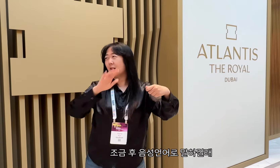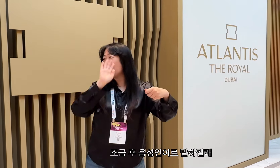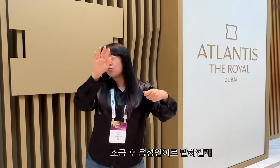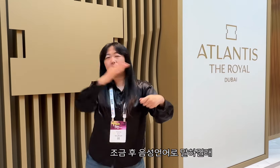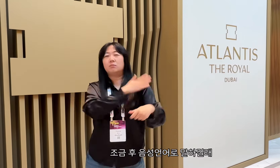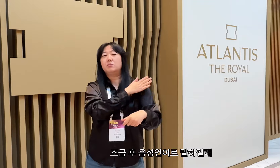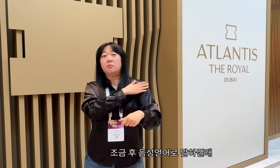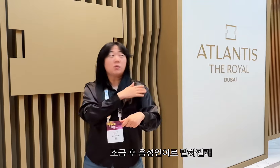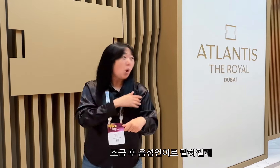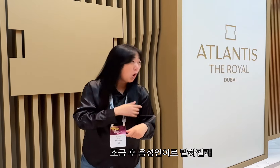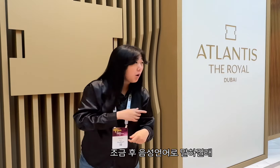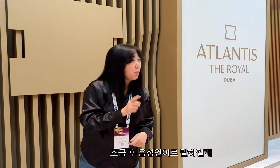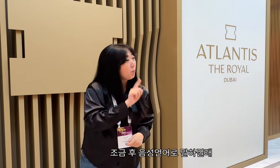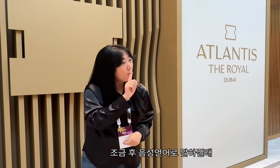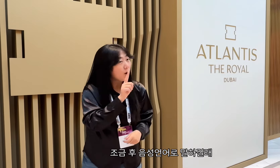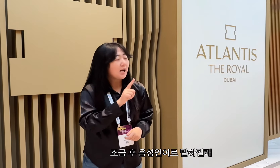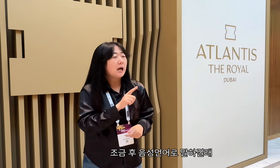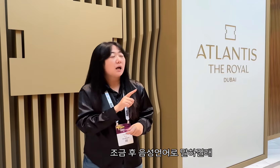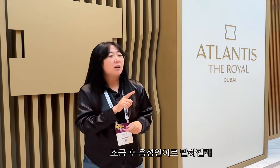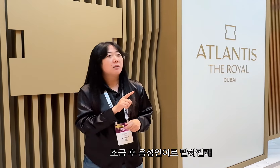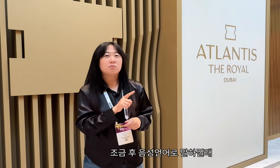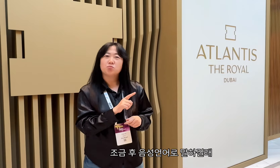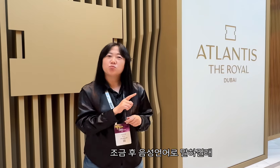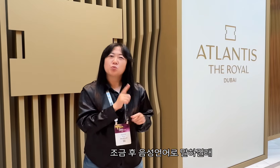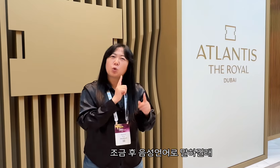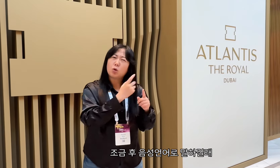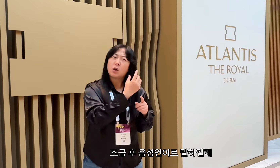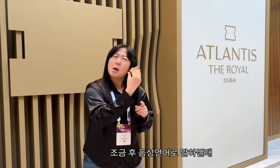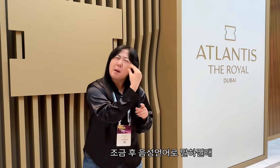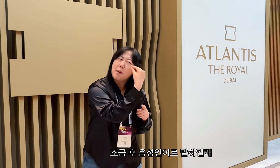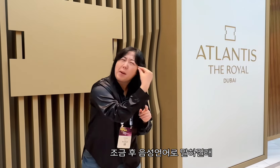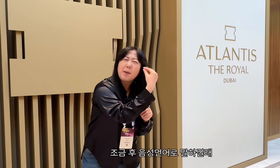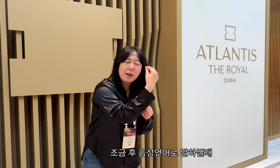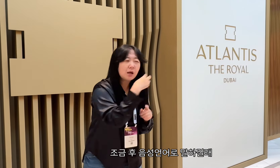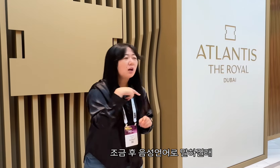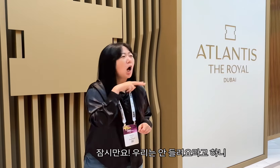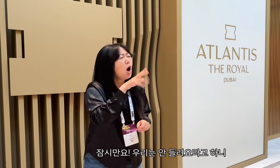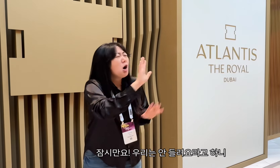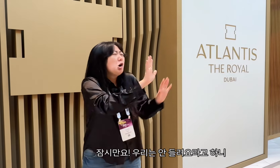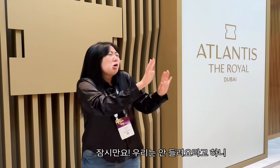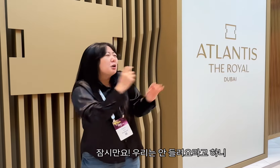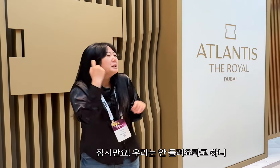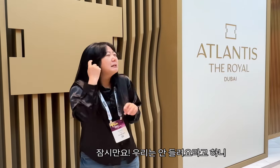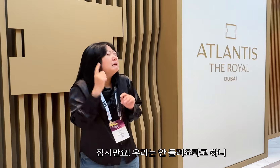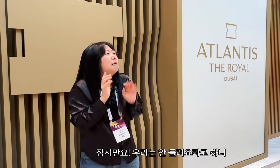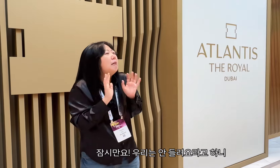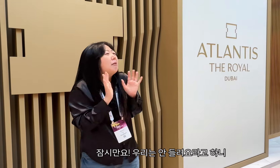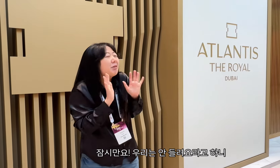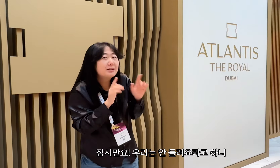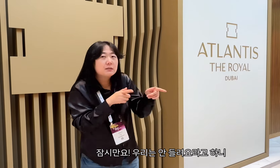after a while, he started speaking in spoken language, so wait a minute! When we said we couldn't hear him,